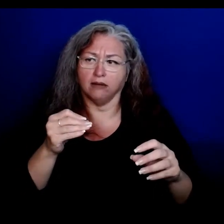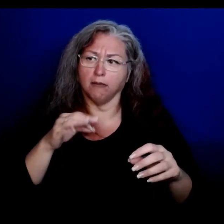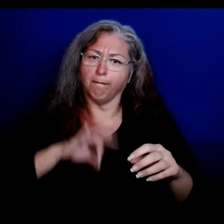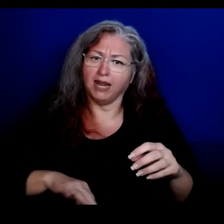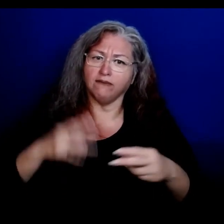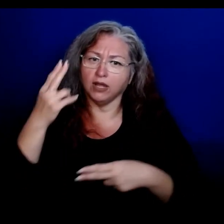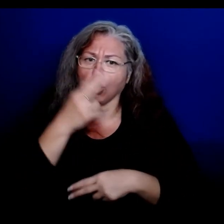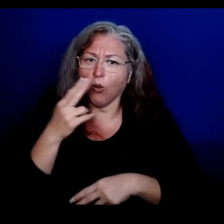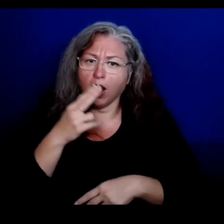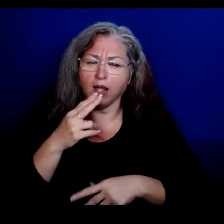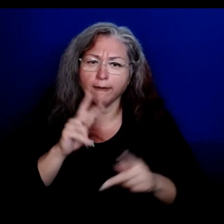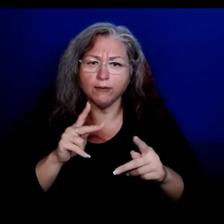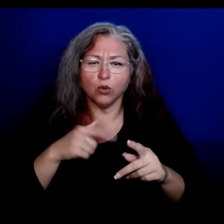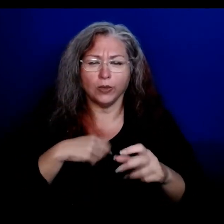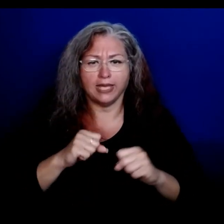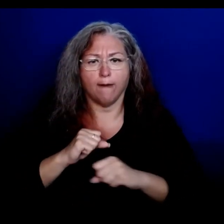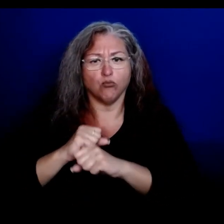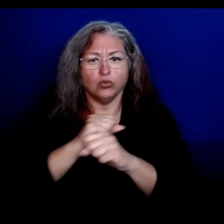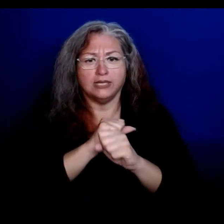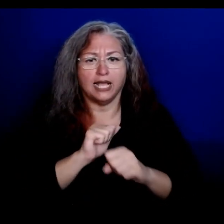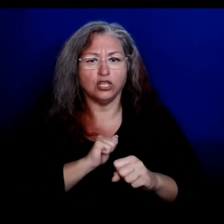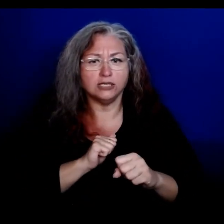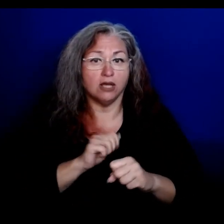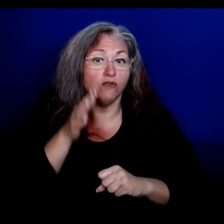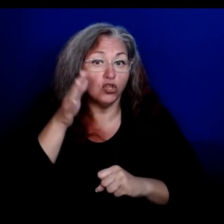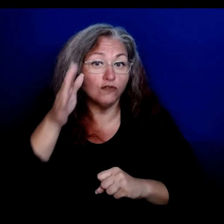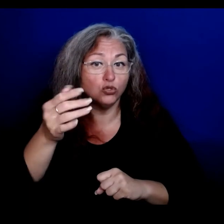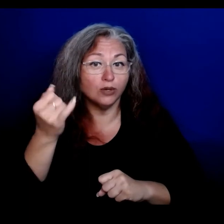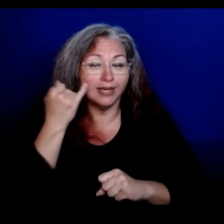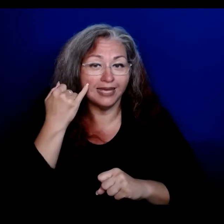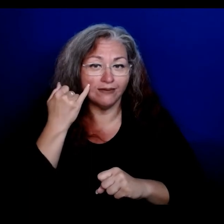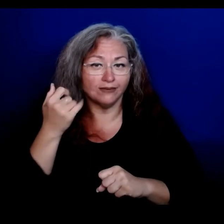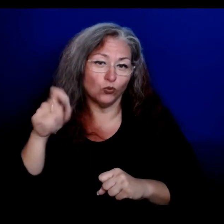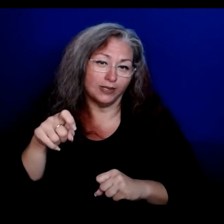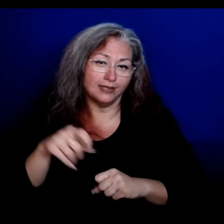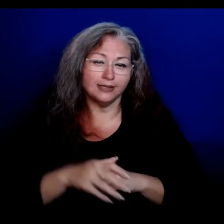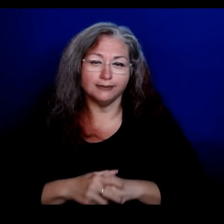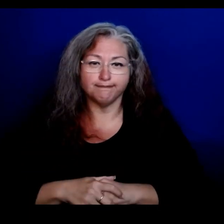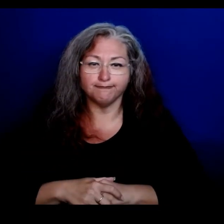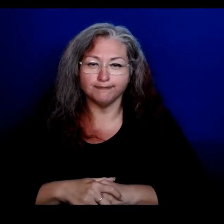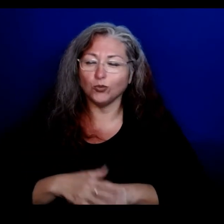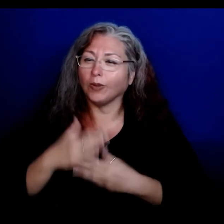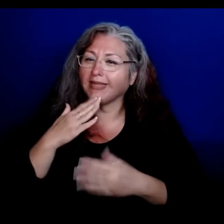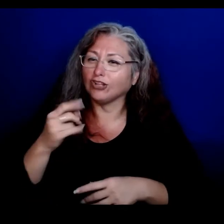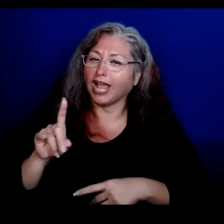We’ll be able to protect ourselves in future should the need arise Thanks Dr. B